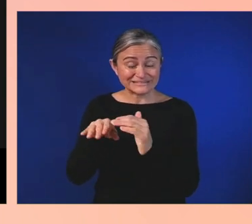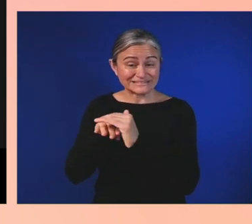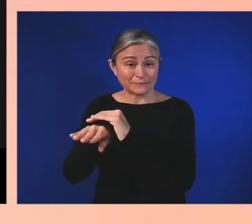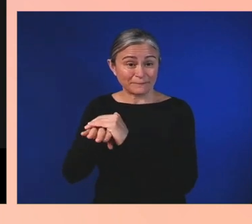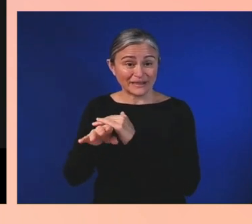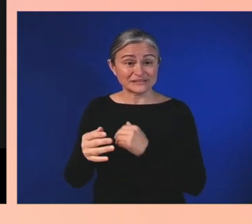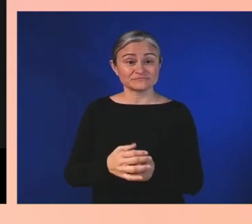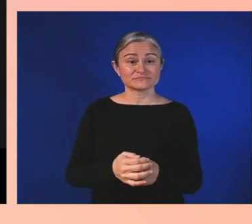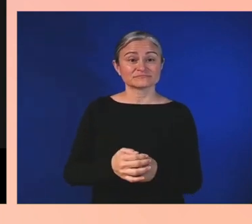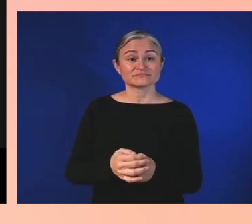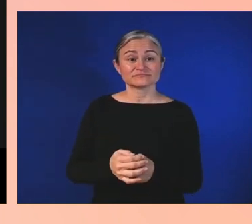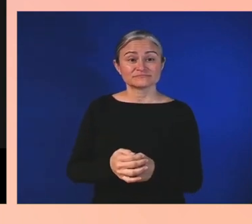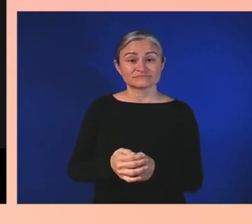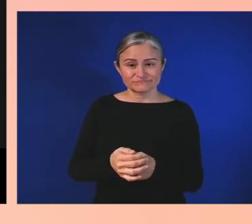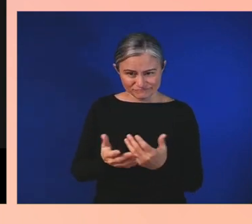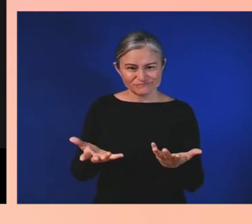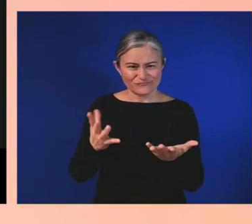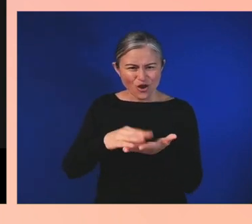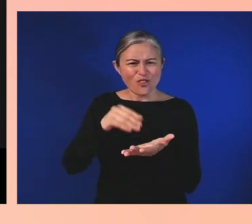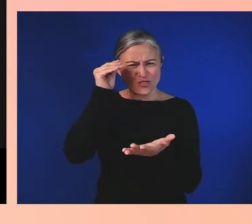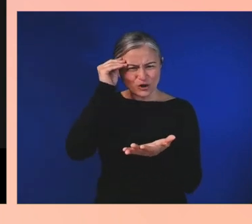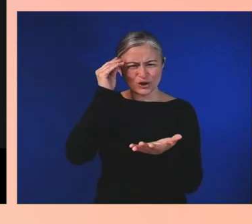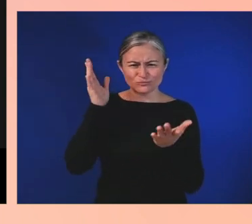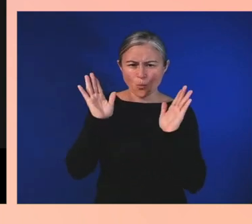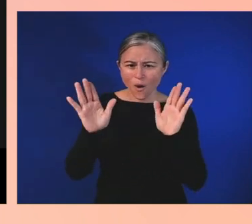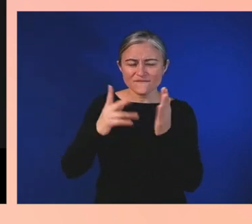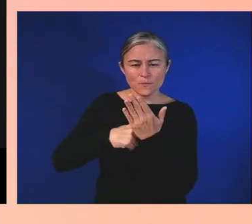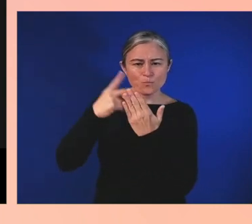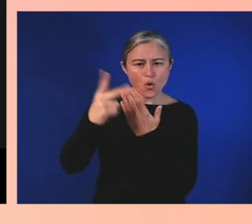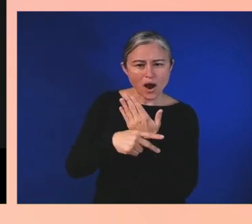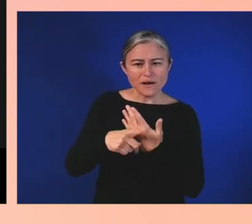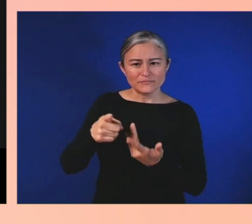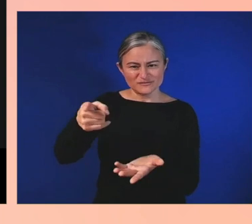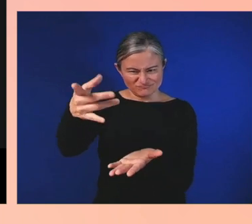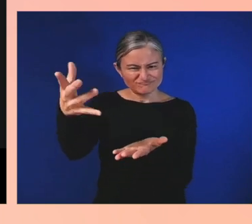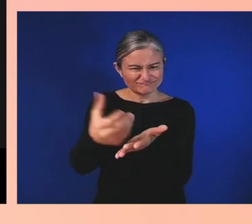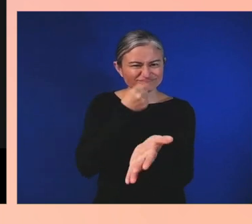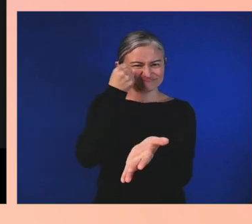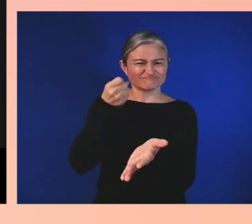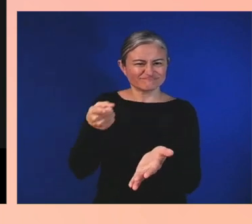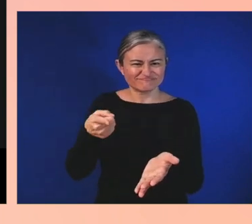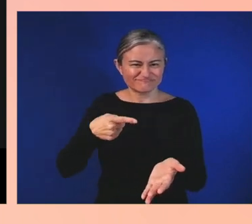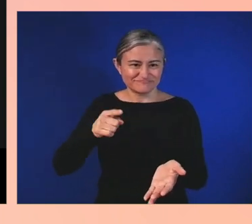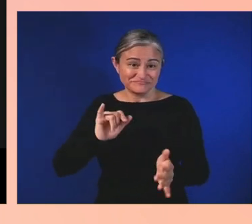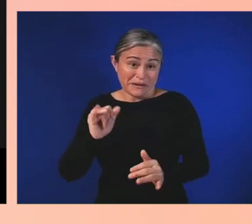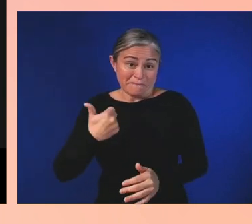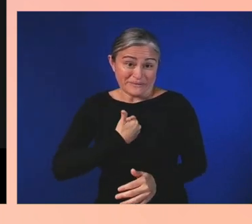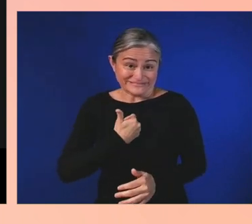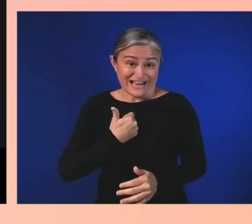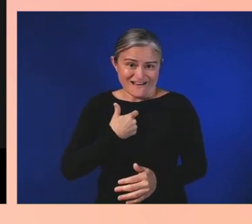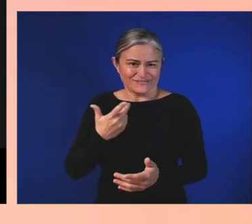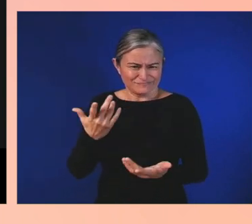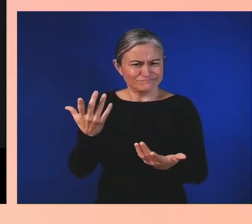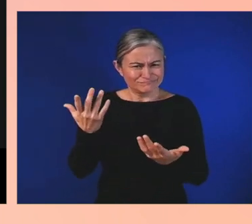a wonderful program to go take. I've taken it myself. I highly recommend it. Or even taking advantage of programs like